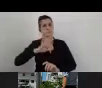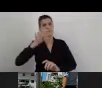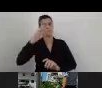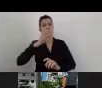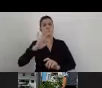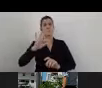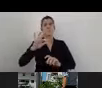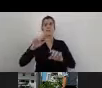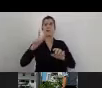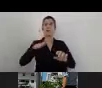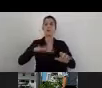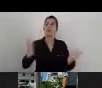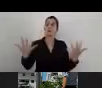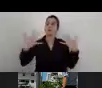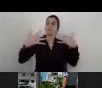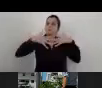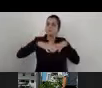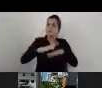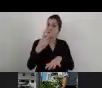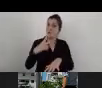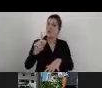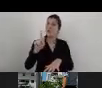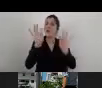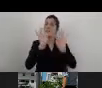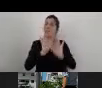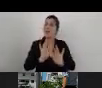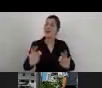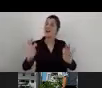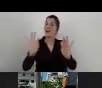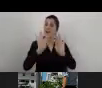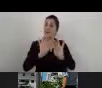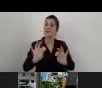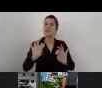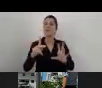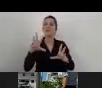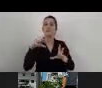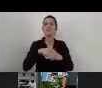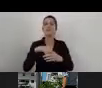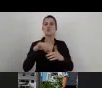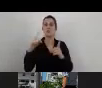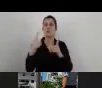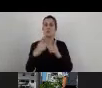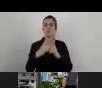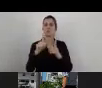But still accessibility implementation, can be something that can be very challenging.